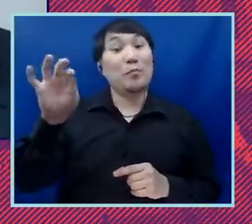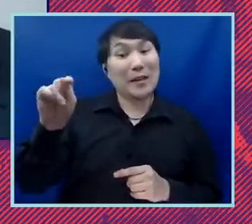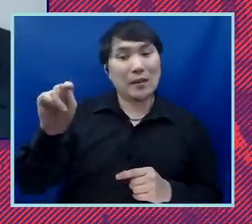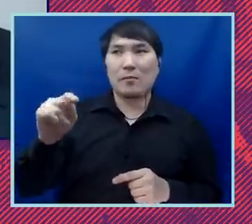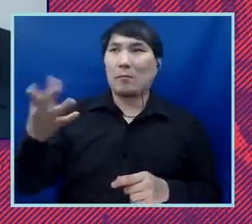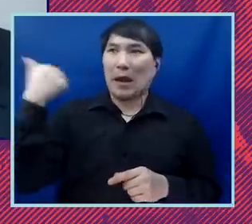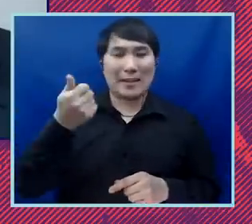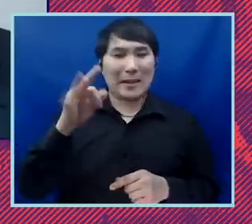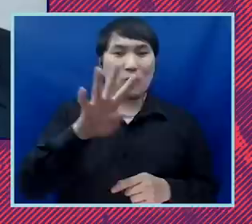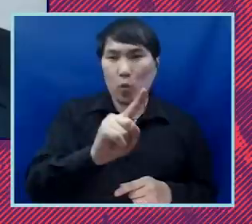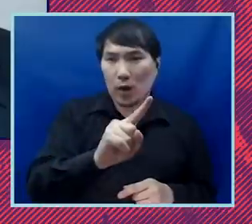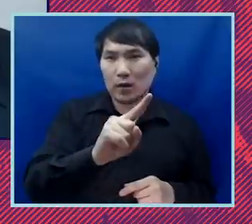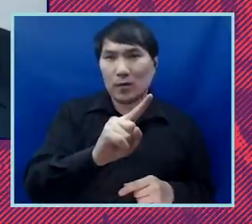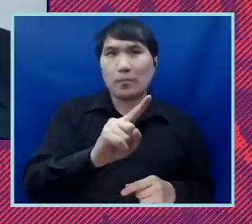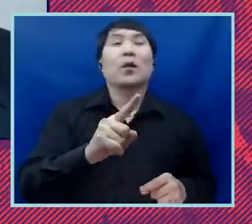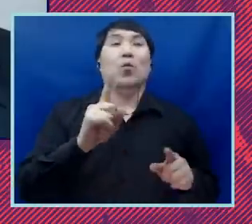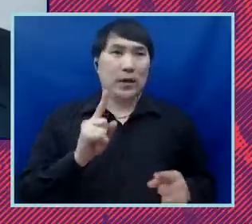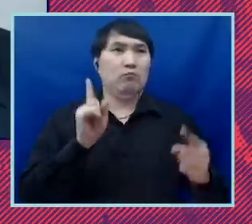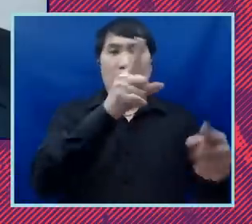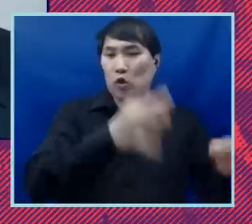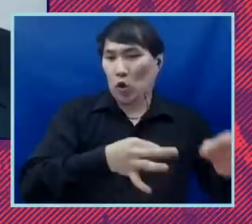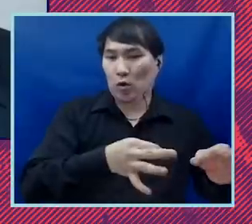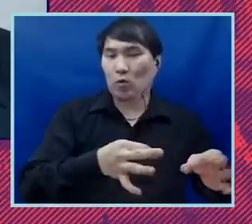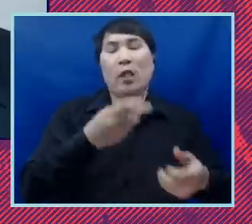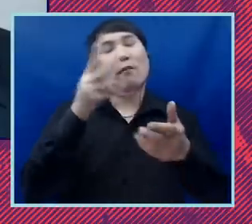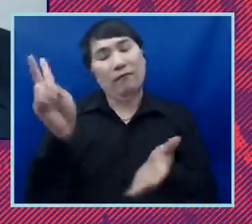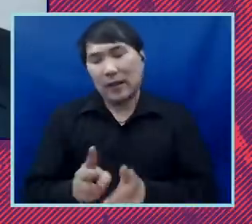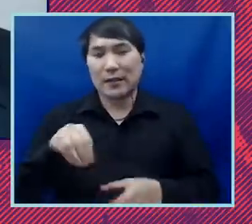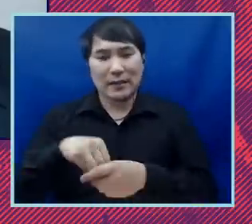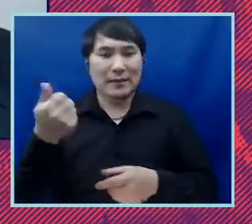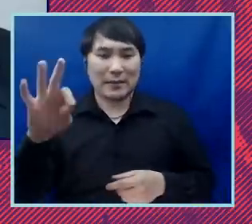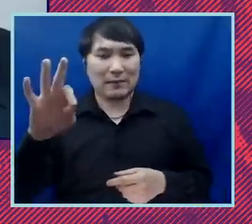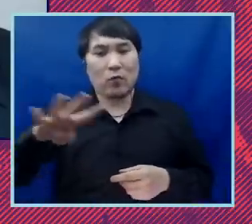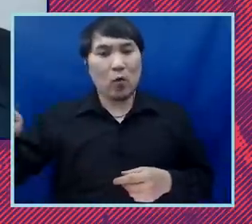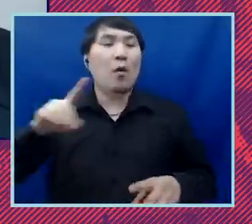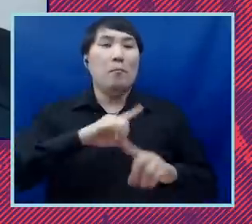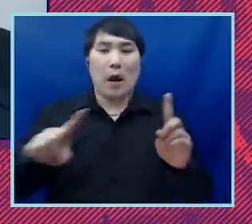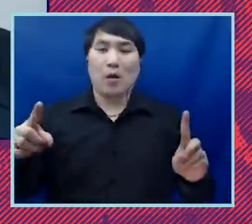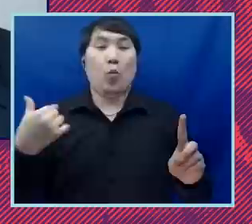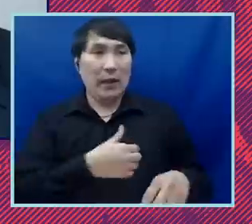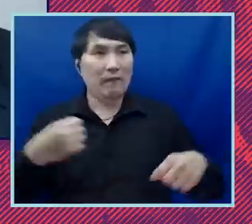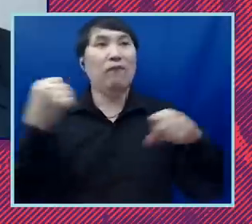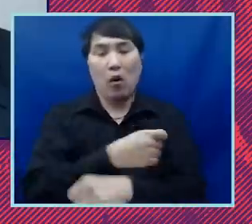lost it in '44 and we fought for reparations for the Japanese-American internees who were